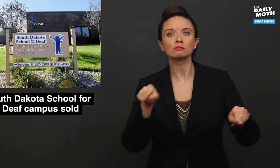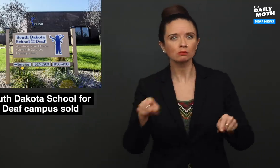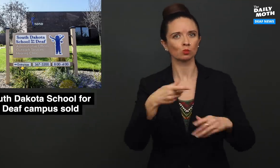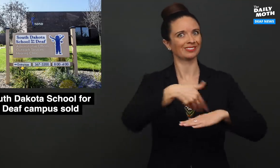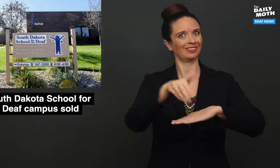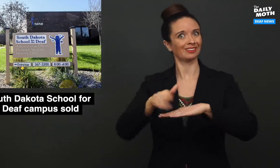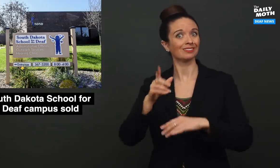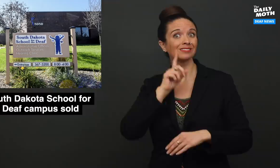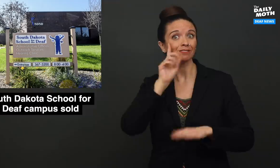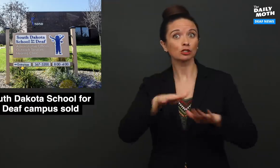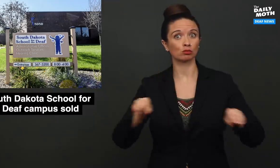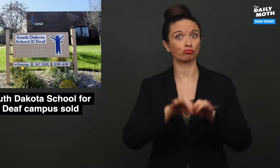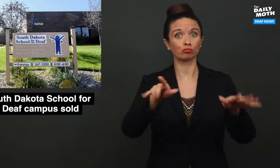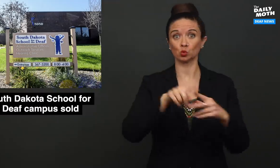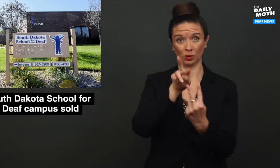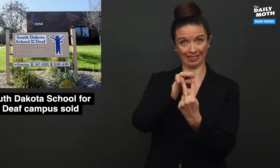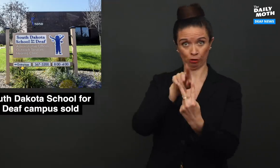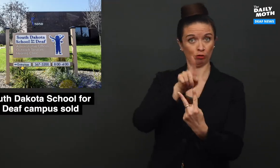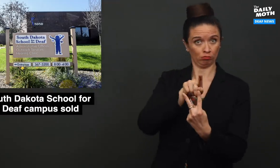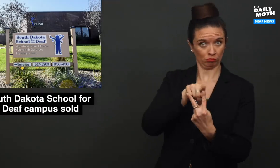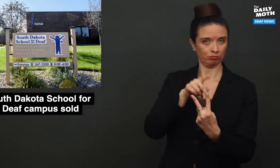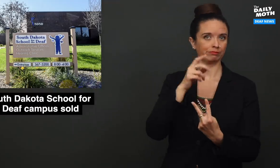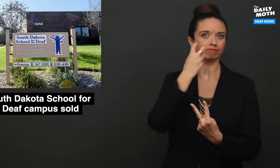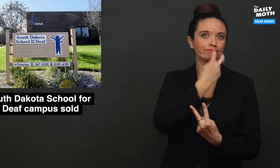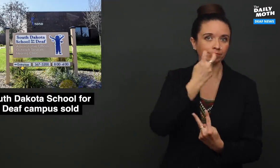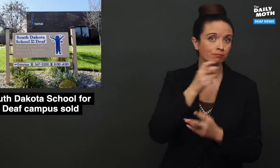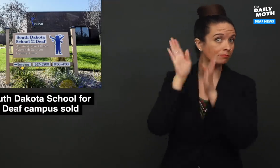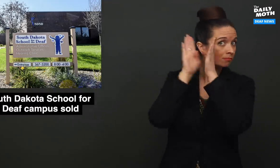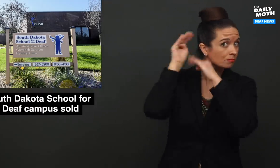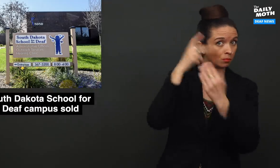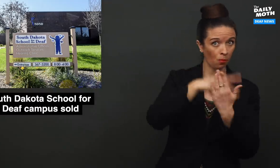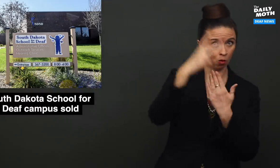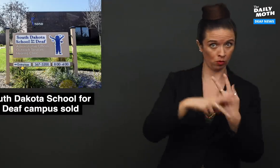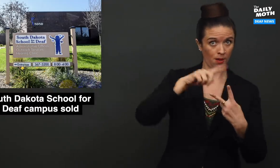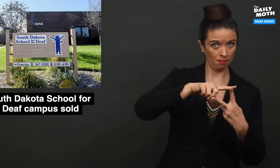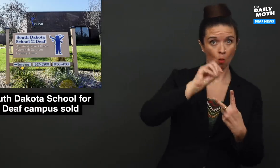to send deaf children to either an auditory/oral